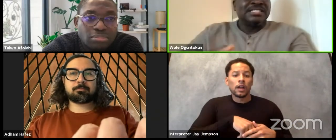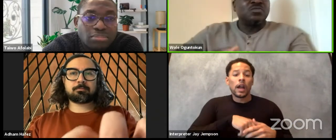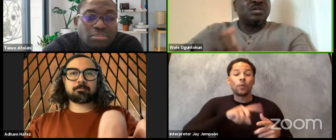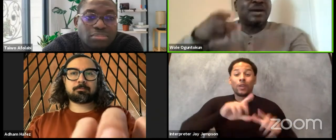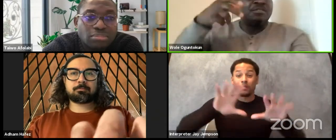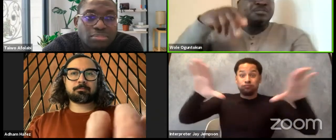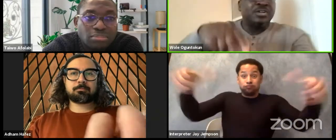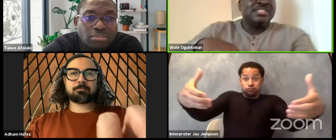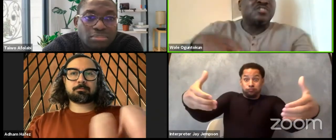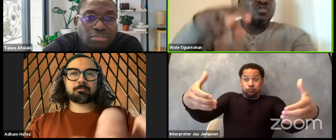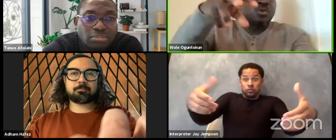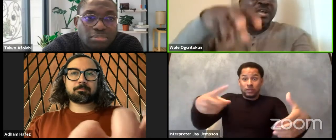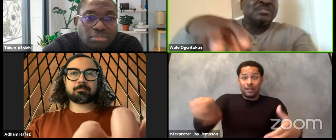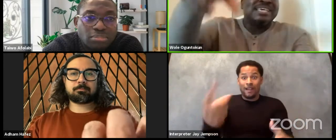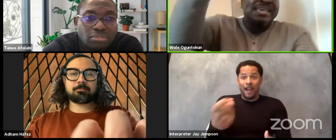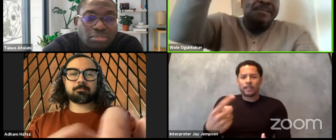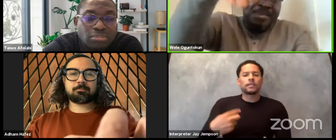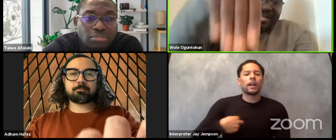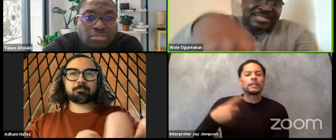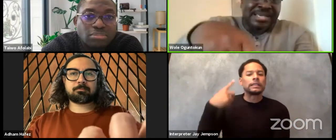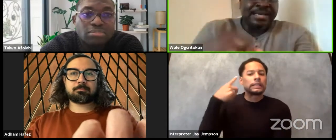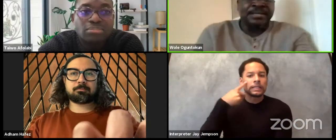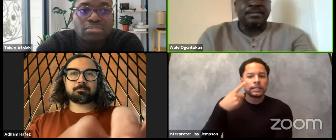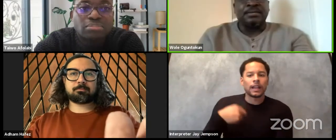this is what I was born in, this is what I was immersed in.